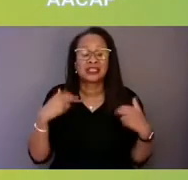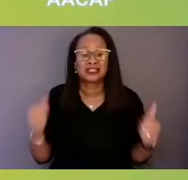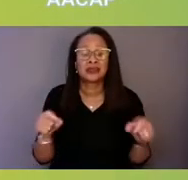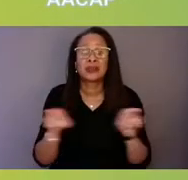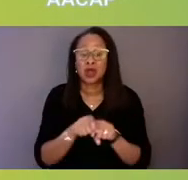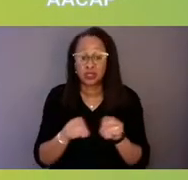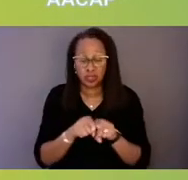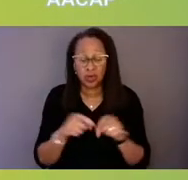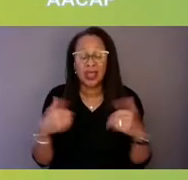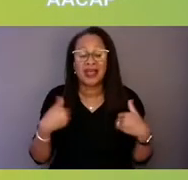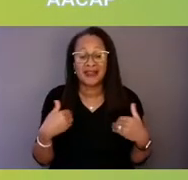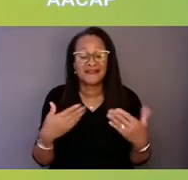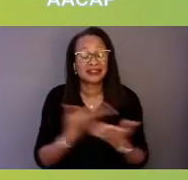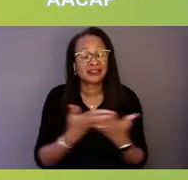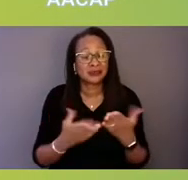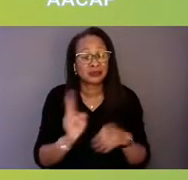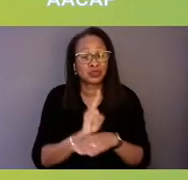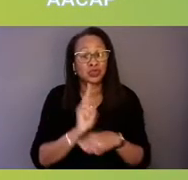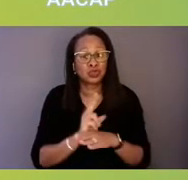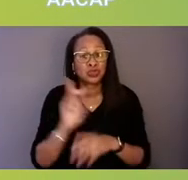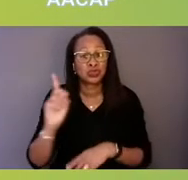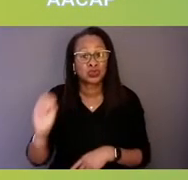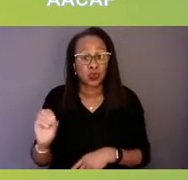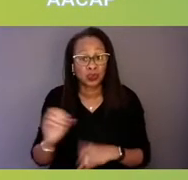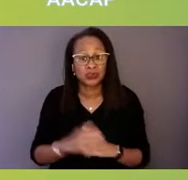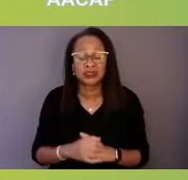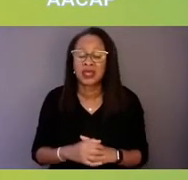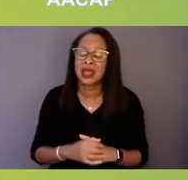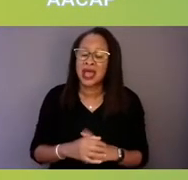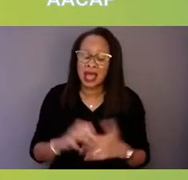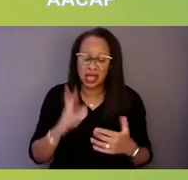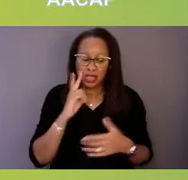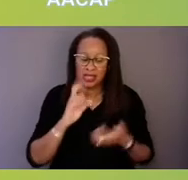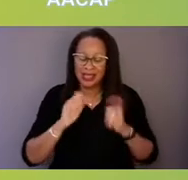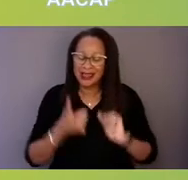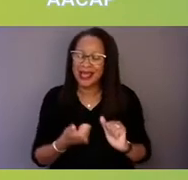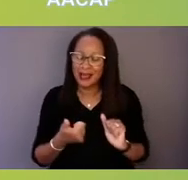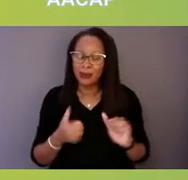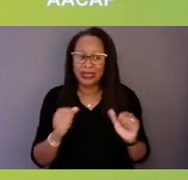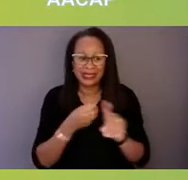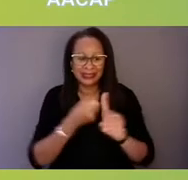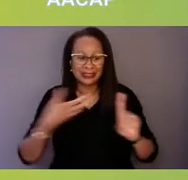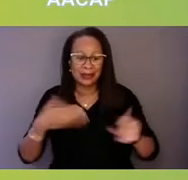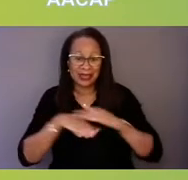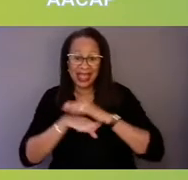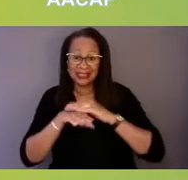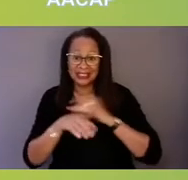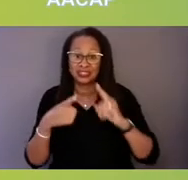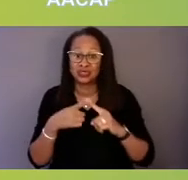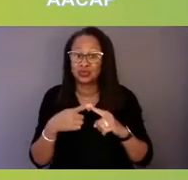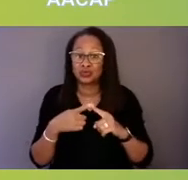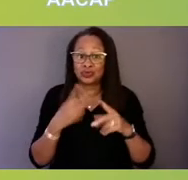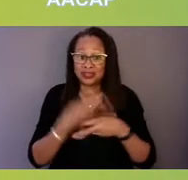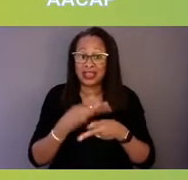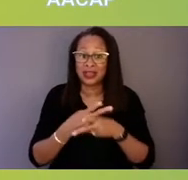And so looking at ways in which we can expand access to care, and you mentioned telehealth, this is something that you talk about in your policy brief,